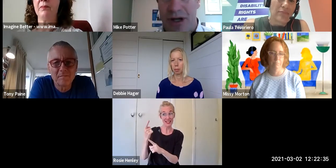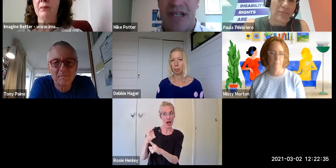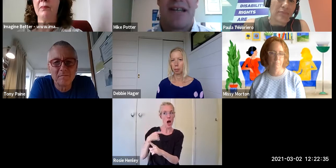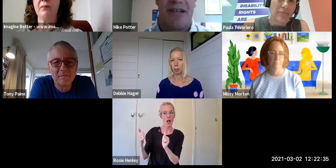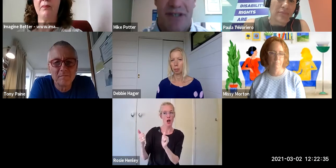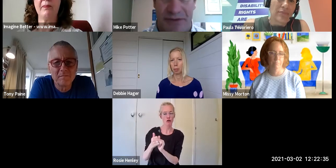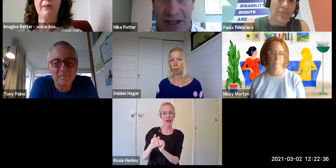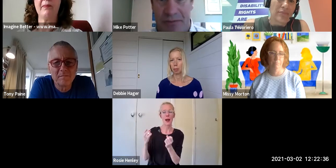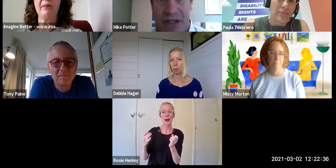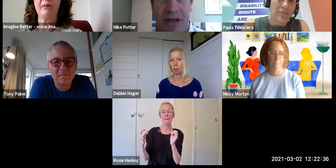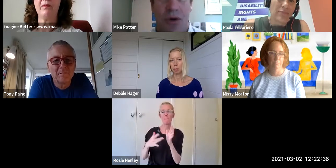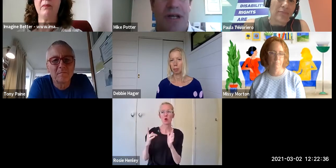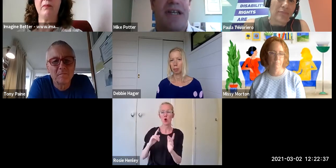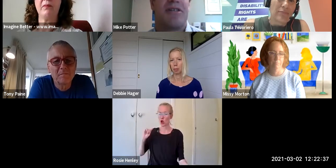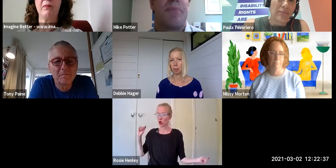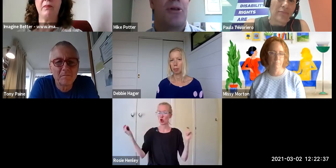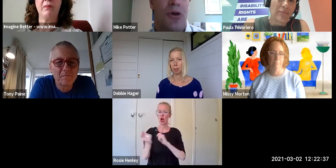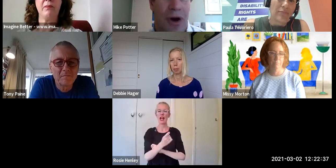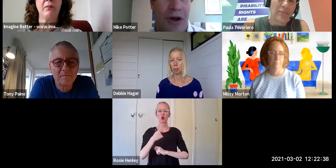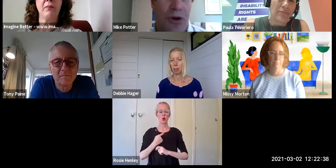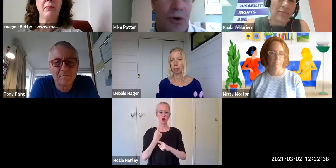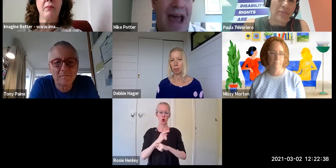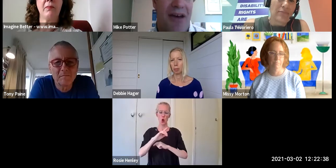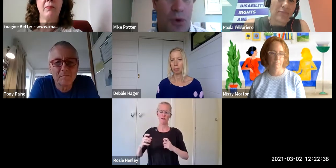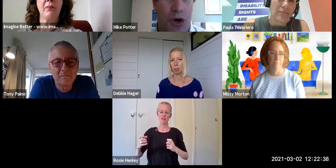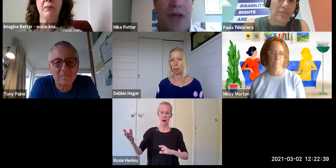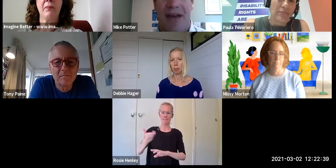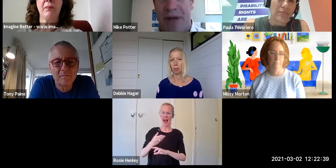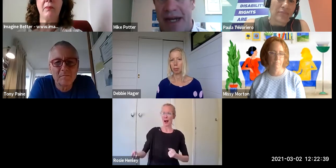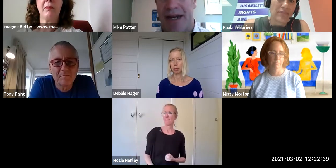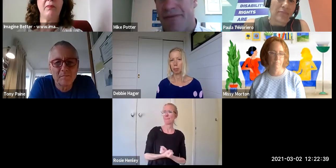We're not seeing ourselves as victims. We're seen as people who have worth and have meaning